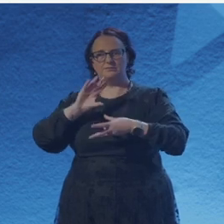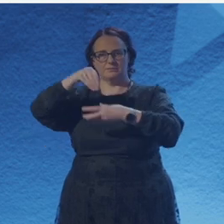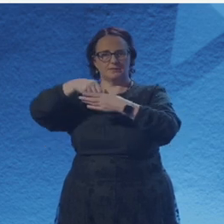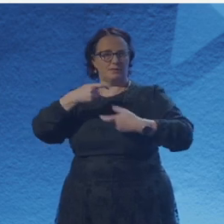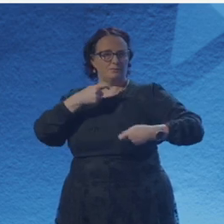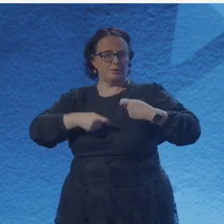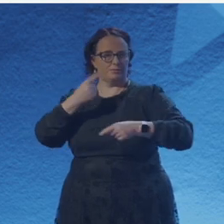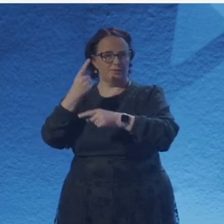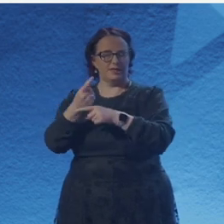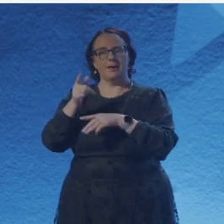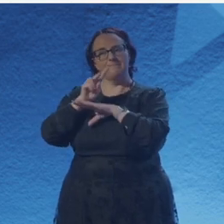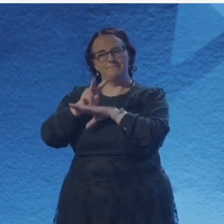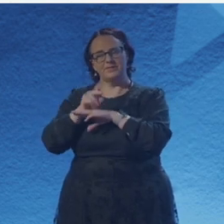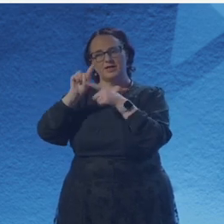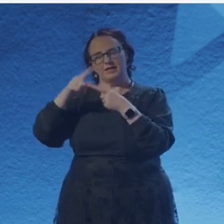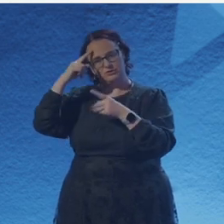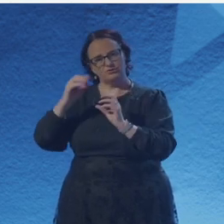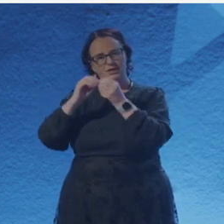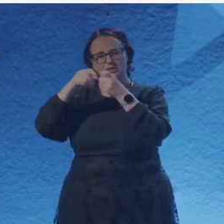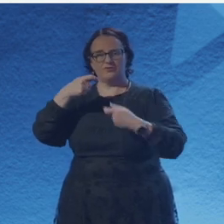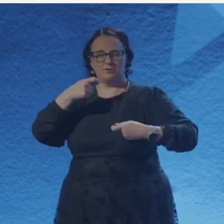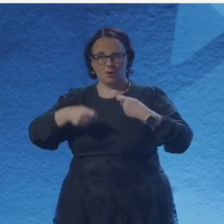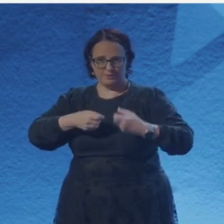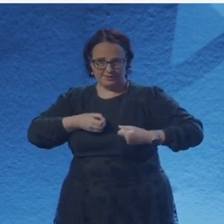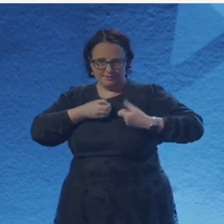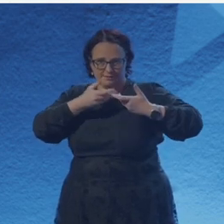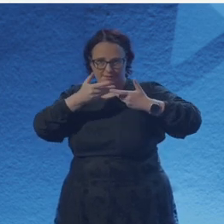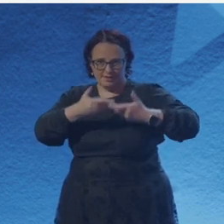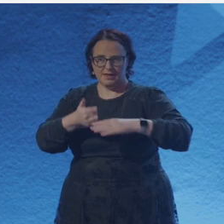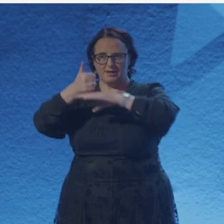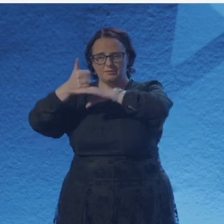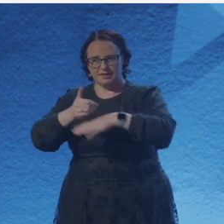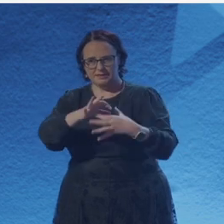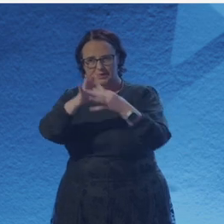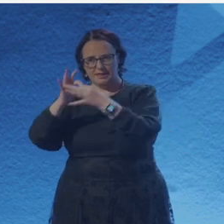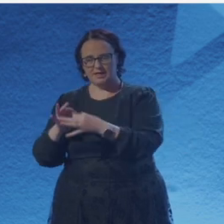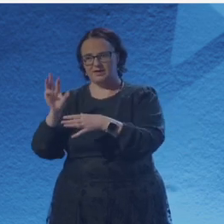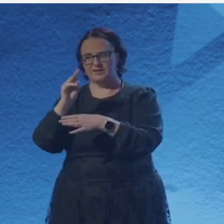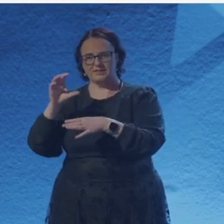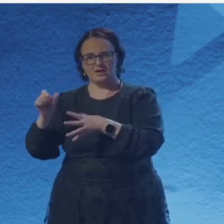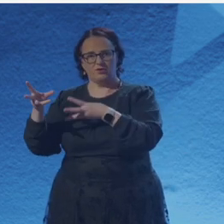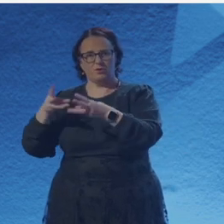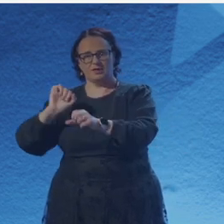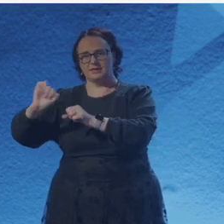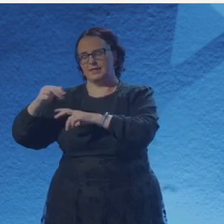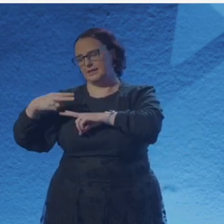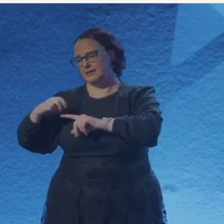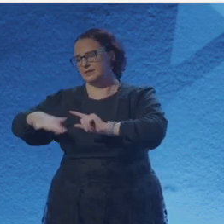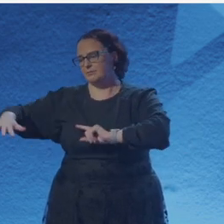I had a renewed interest in the space where art and science collide, and in 2021 I was accepted as part of the Science Gallery Dublin's